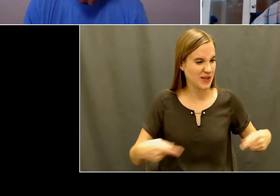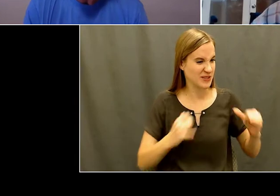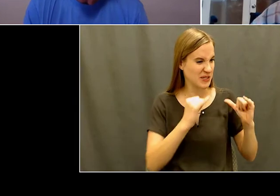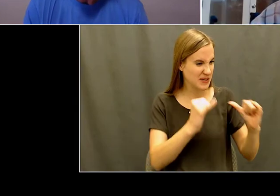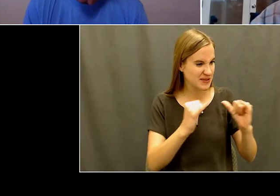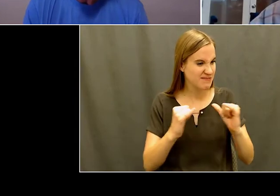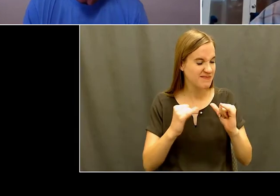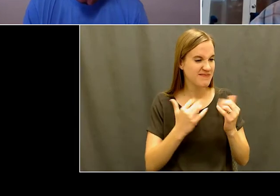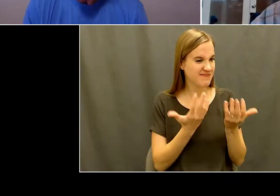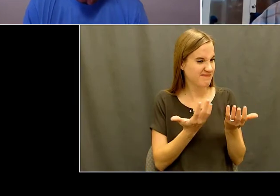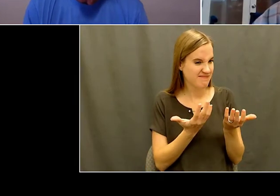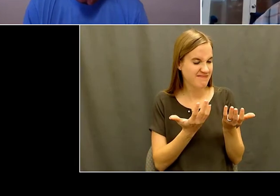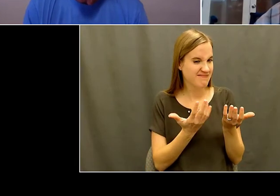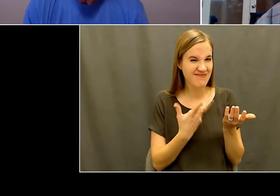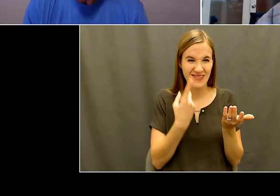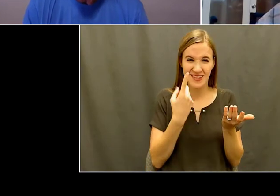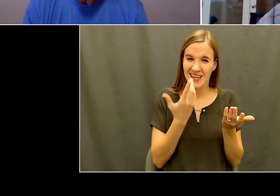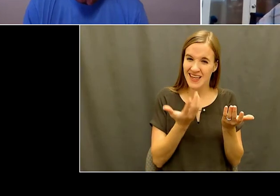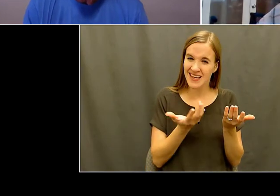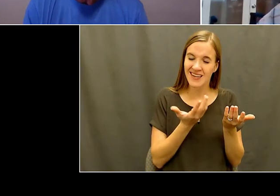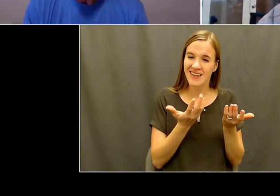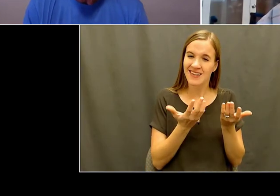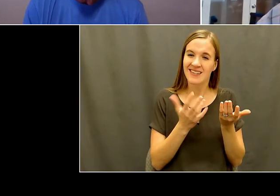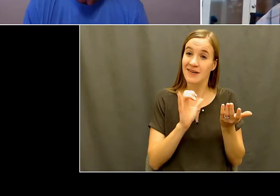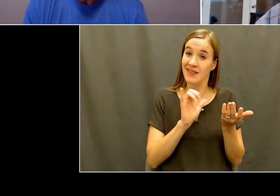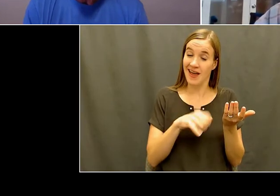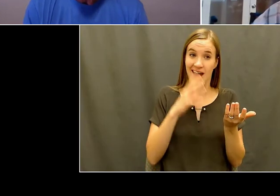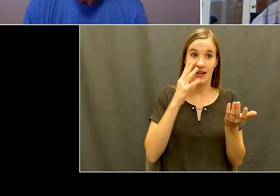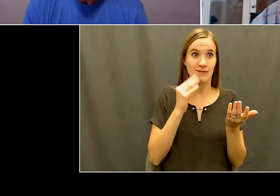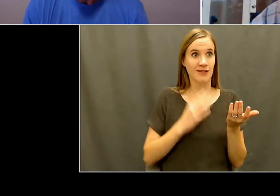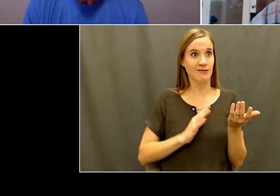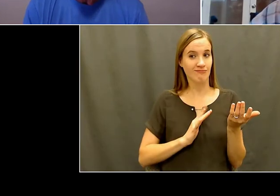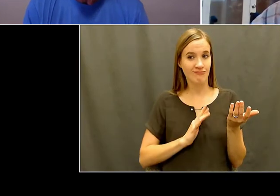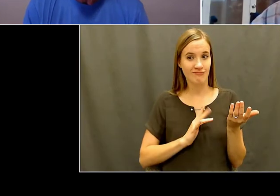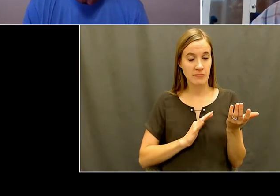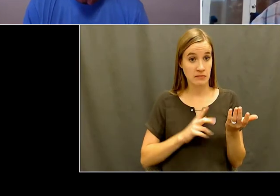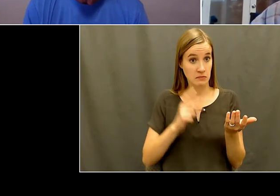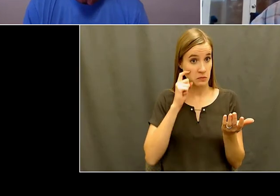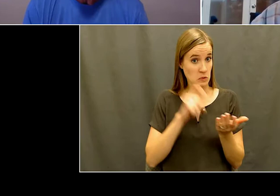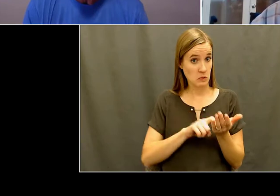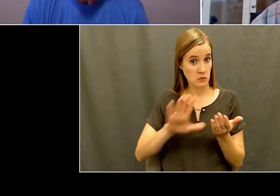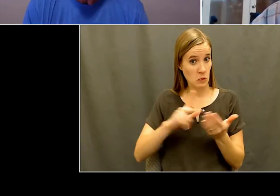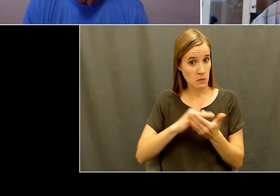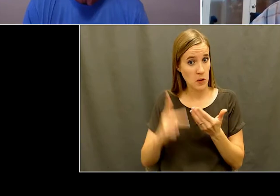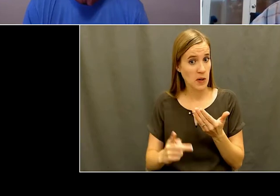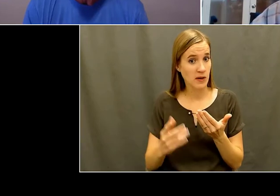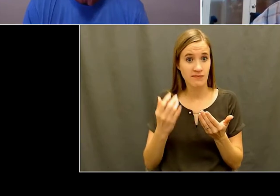and what kind of impact do you think that had on just the, you know, the trajectory of young people's lives?